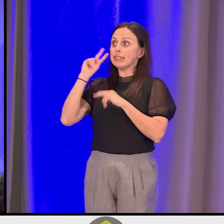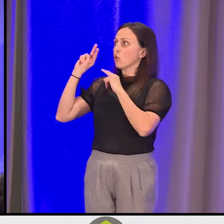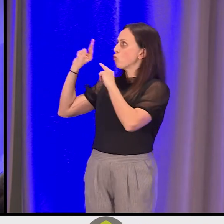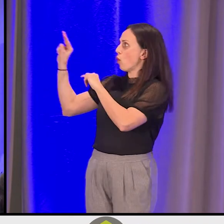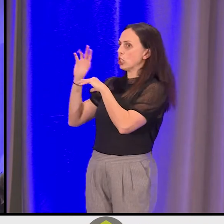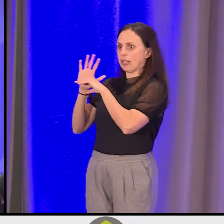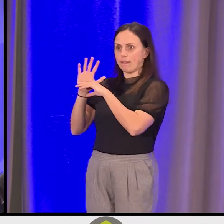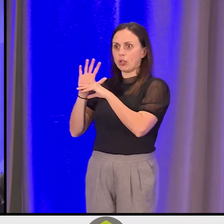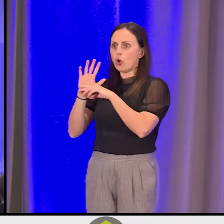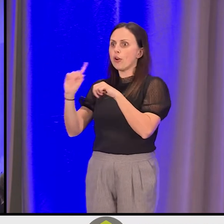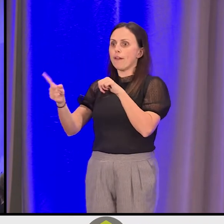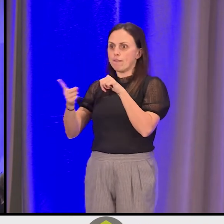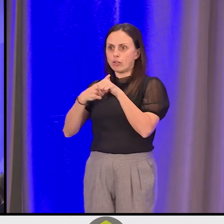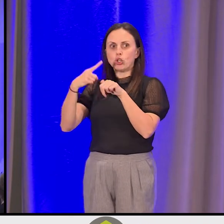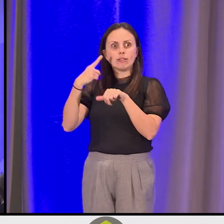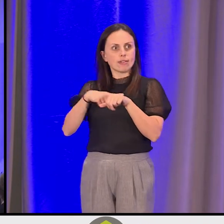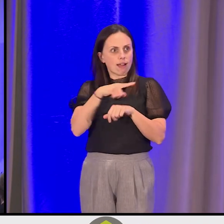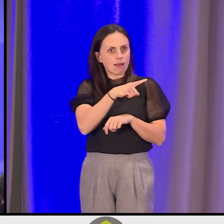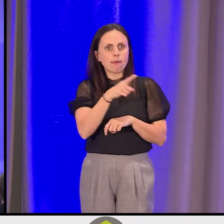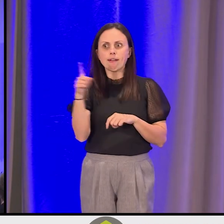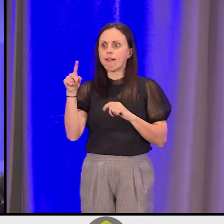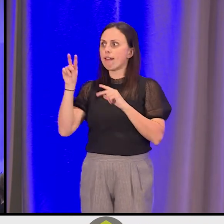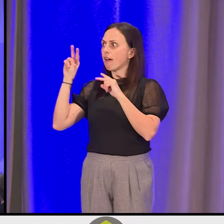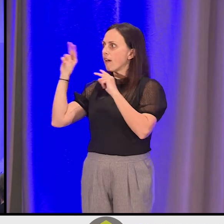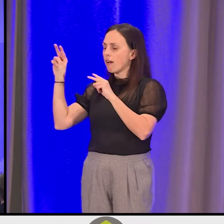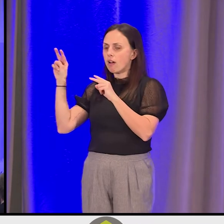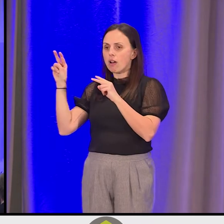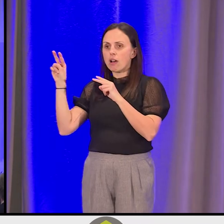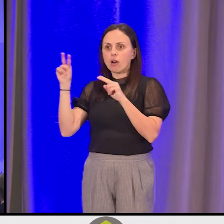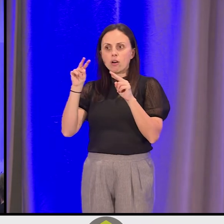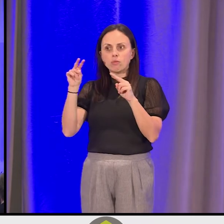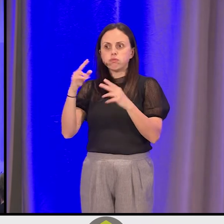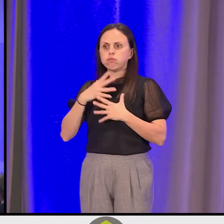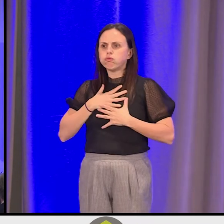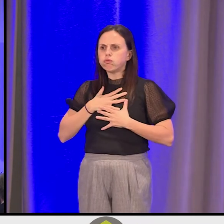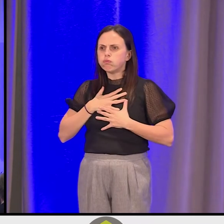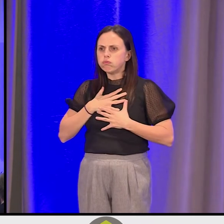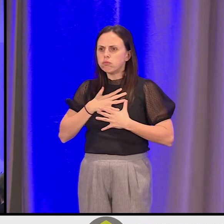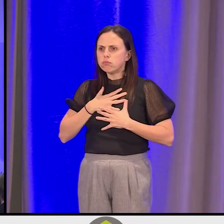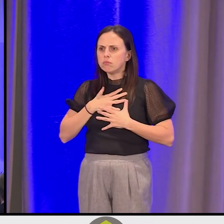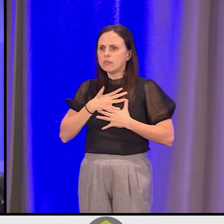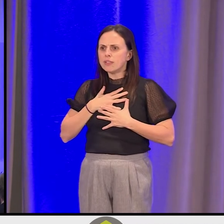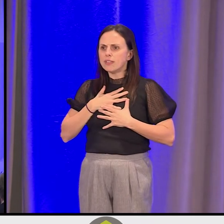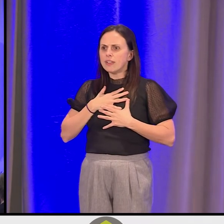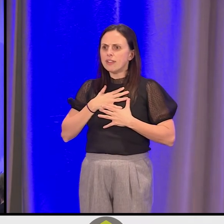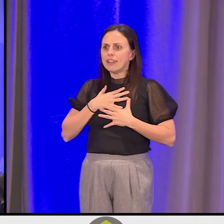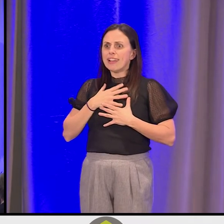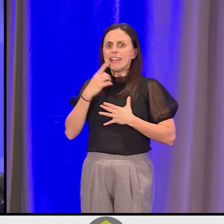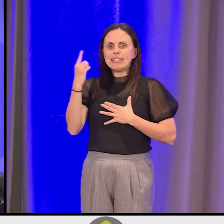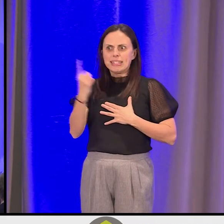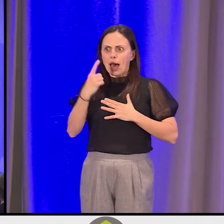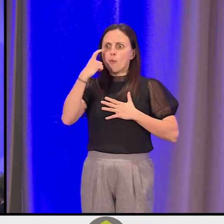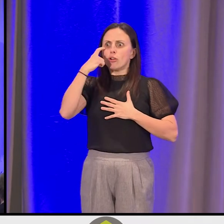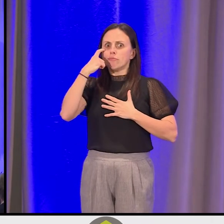where for the first time you can see and say, "Oh, someone saw me," and you can say, "That's me,